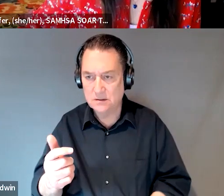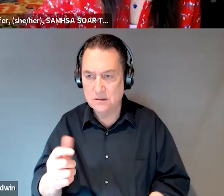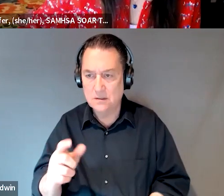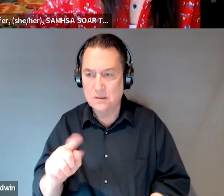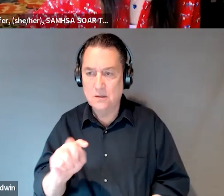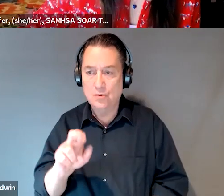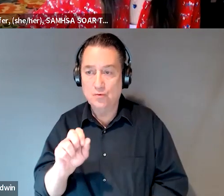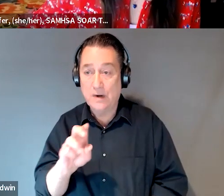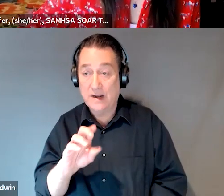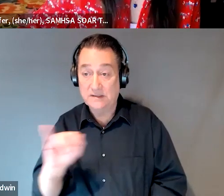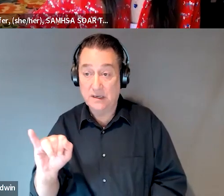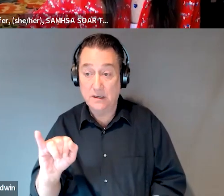I, oh I'm sorry, Brandy?